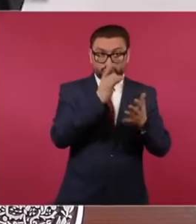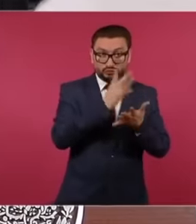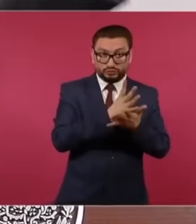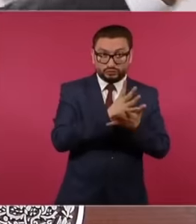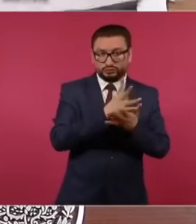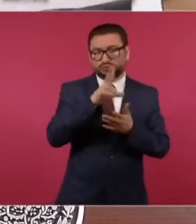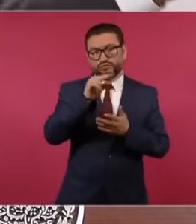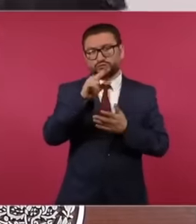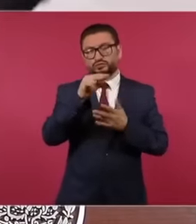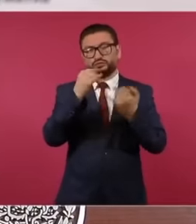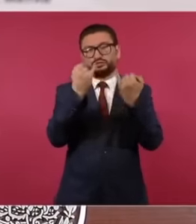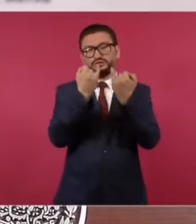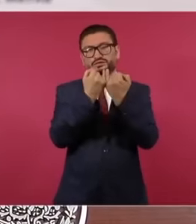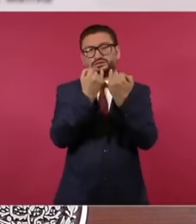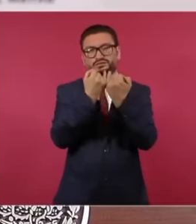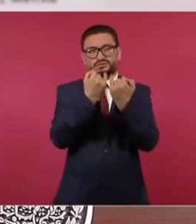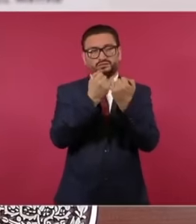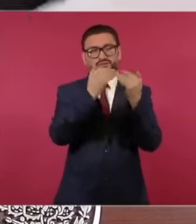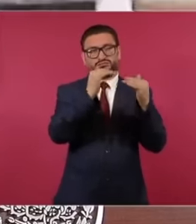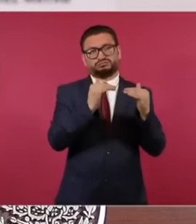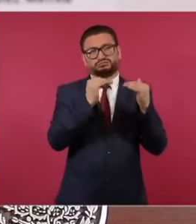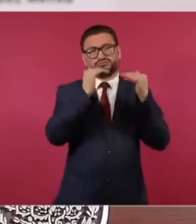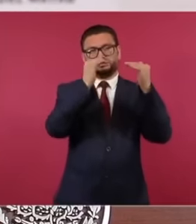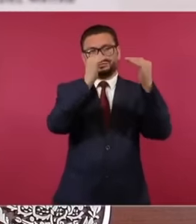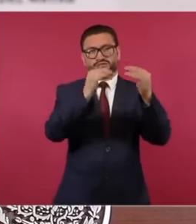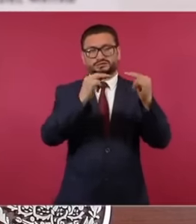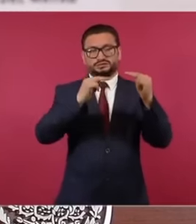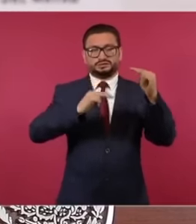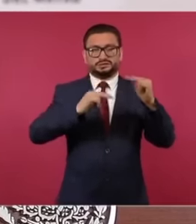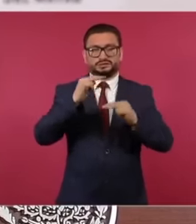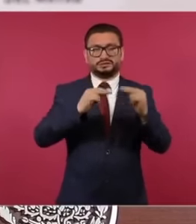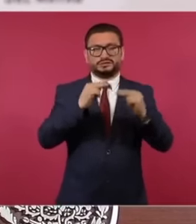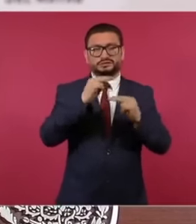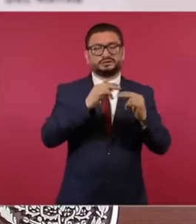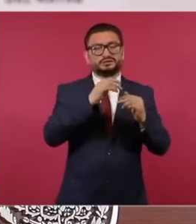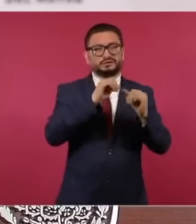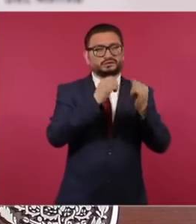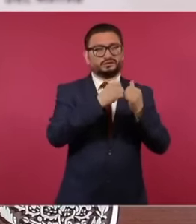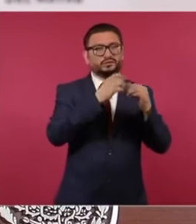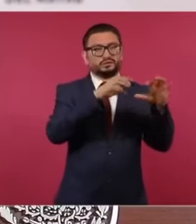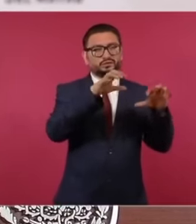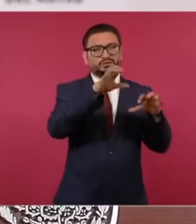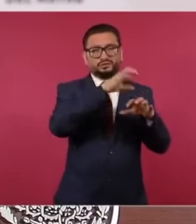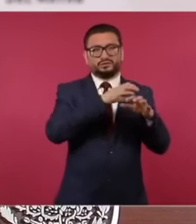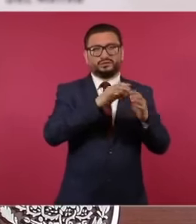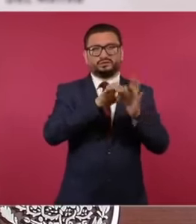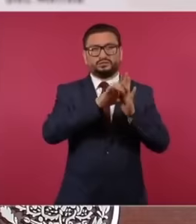agencies, what the State Department does, what